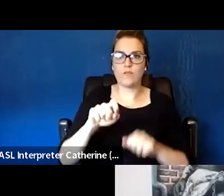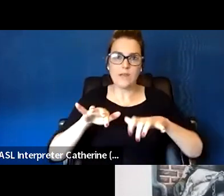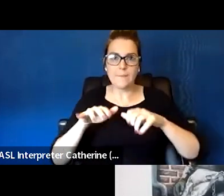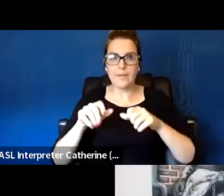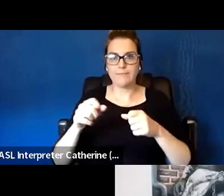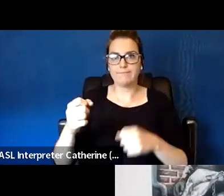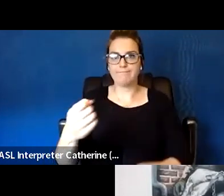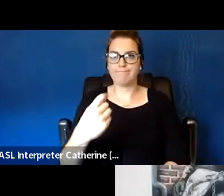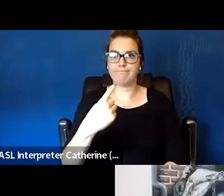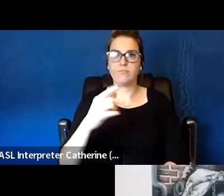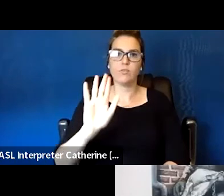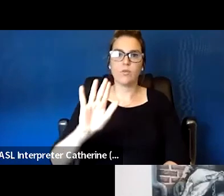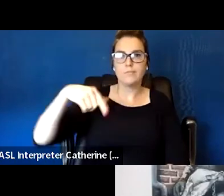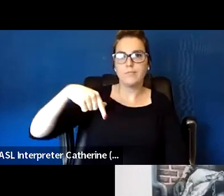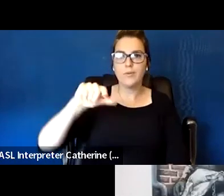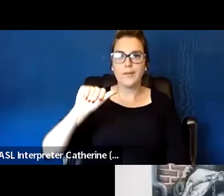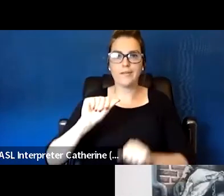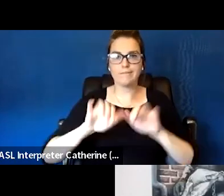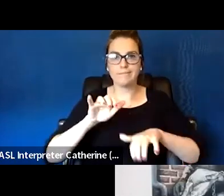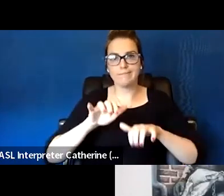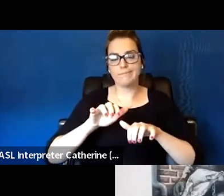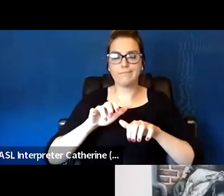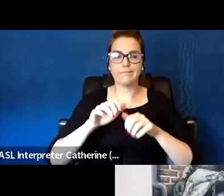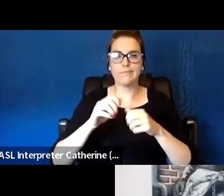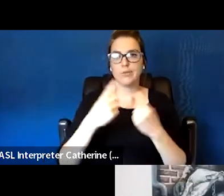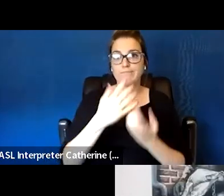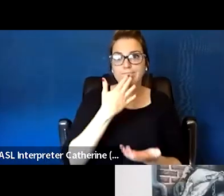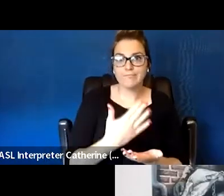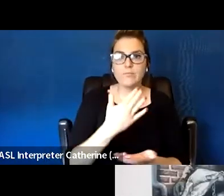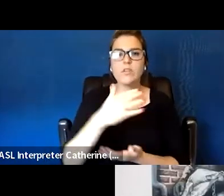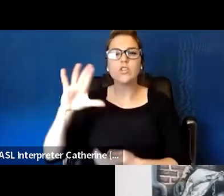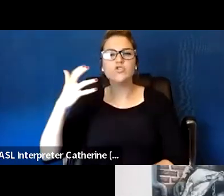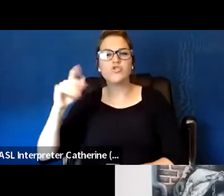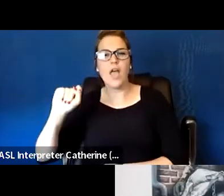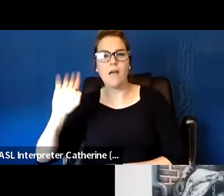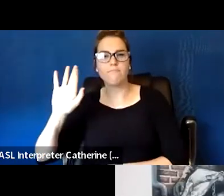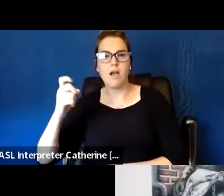The chat was disabled. So some of the comments migrated over there. I should also apologize in advance